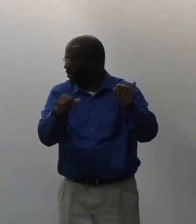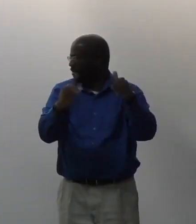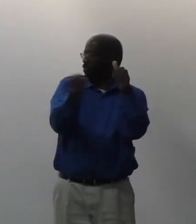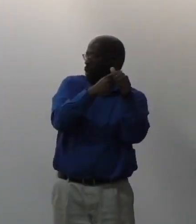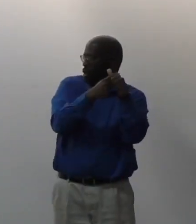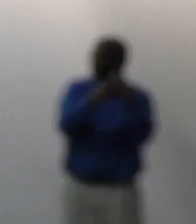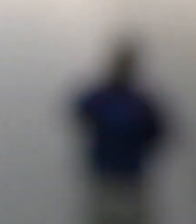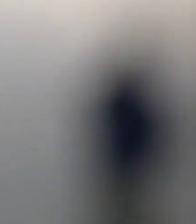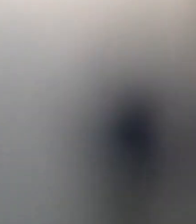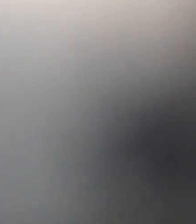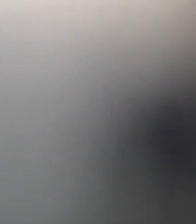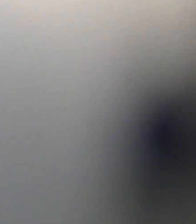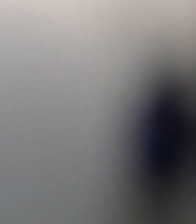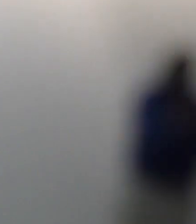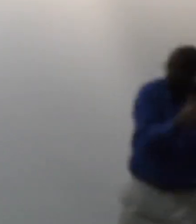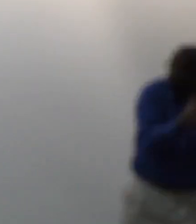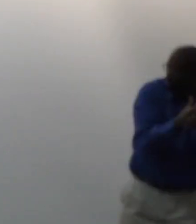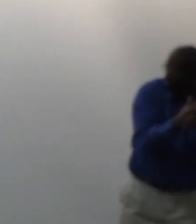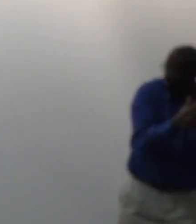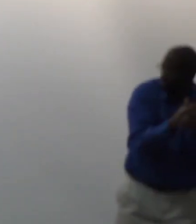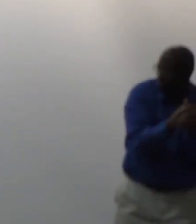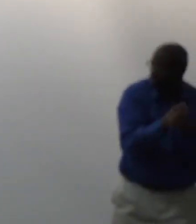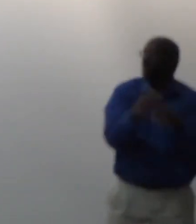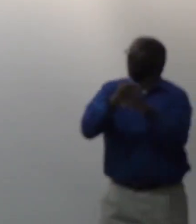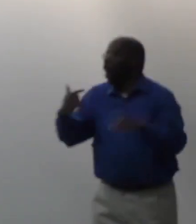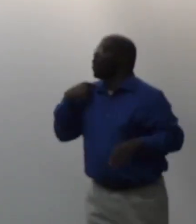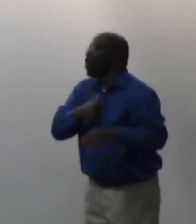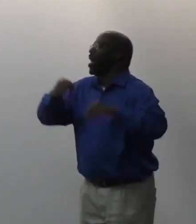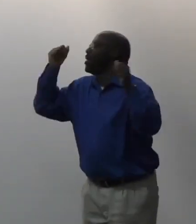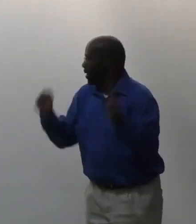to fix that system first, collectively,